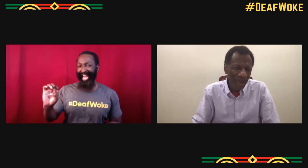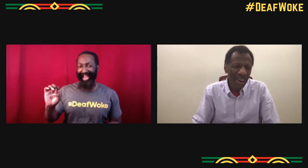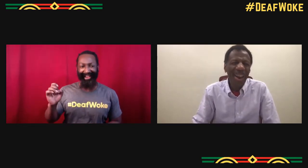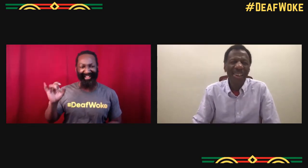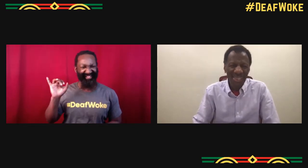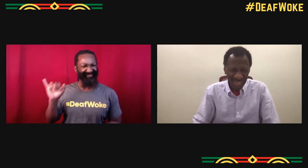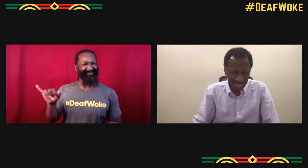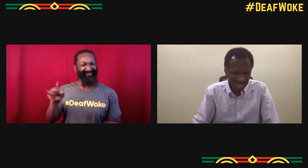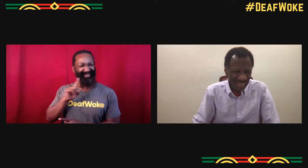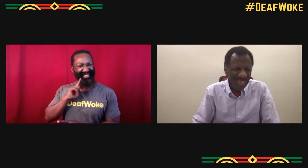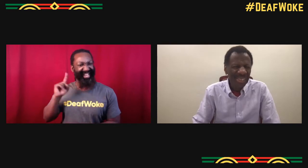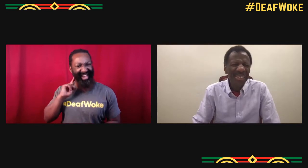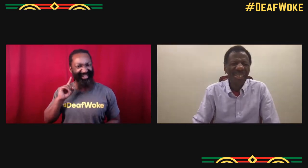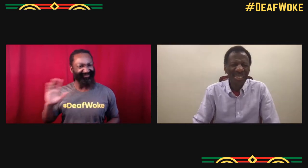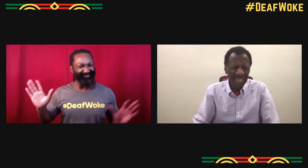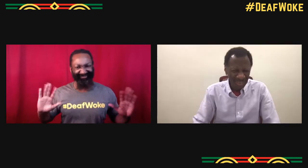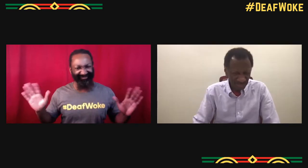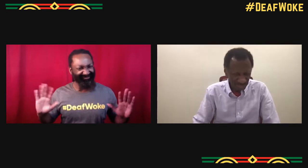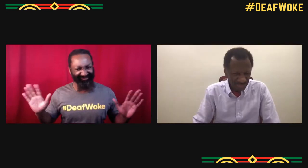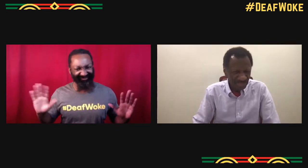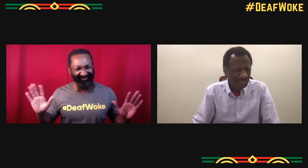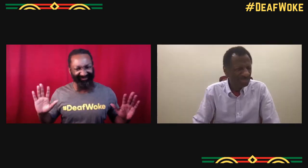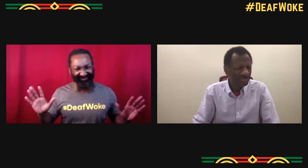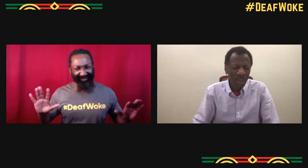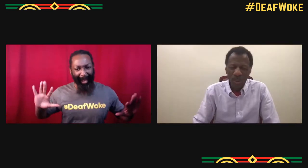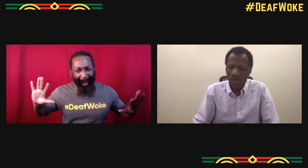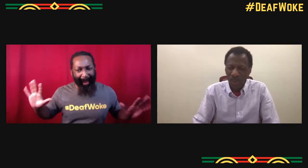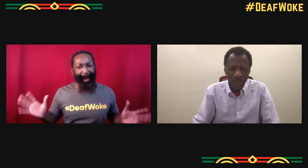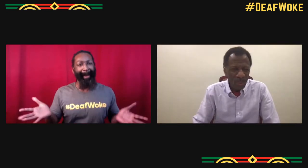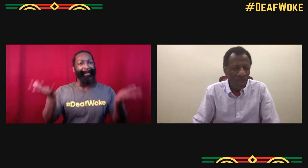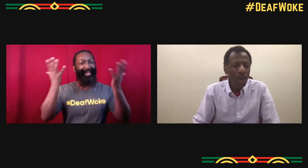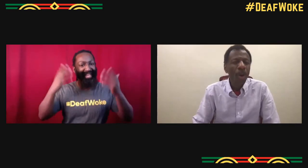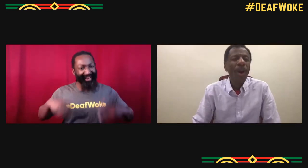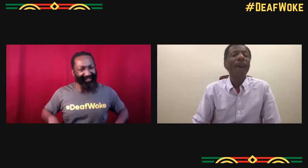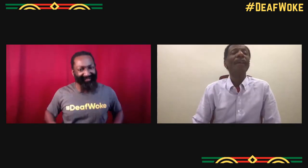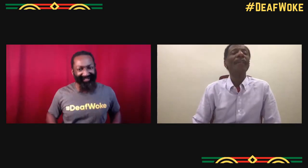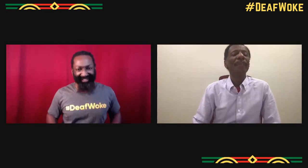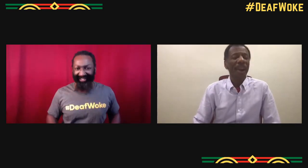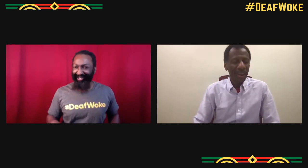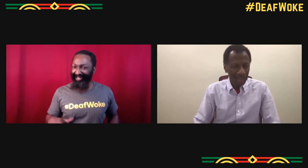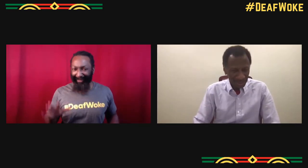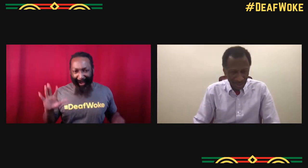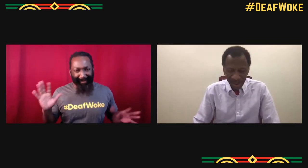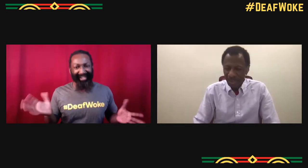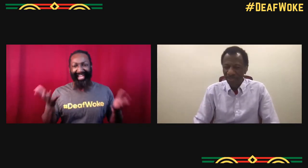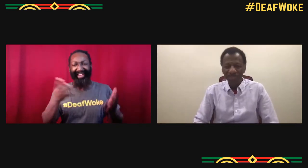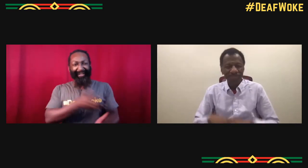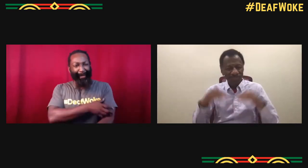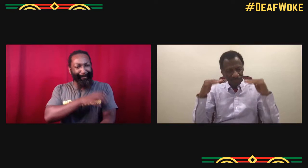and it's like constantly we're just dehumanized because we're deaf and it's no, no, no, no